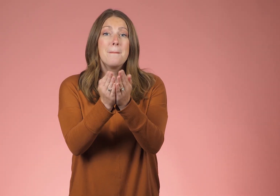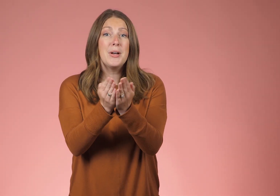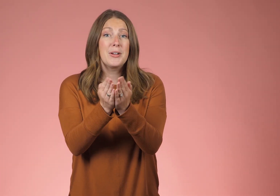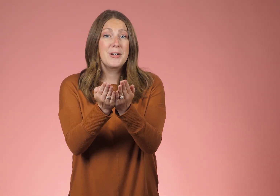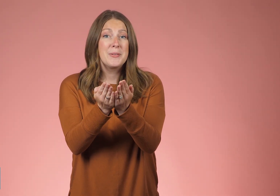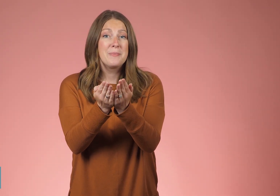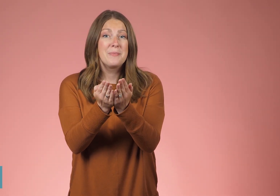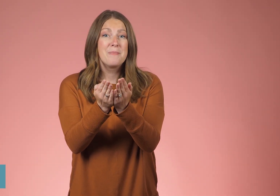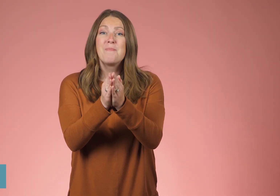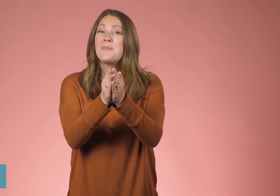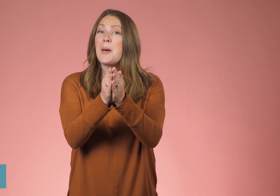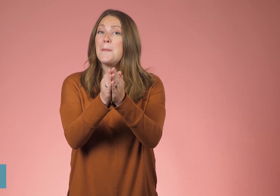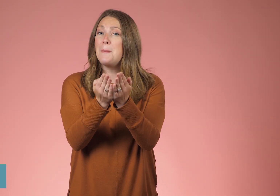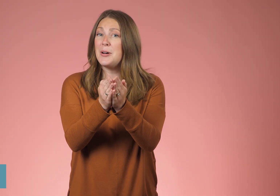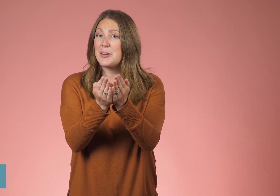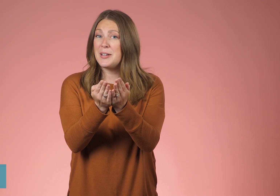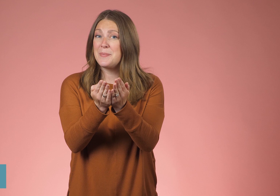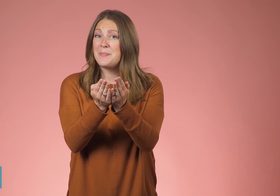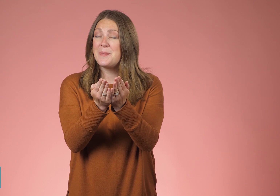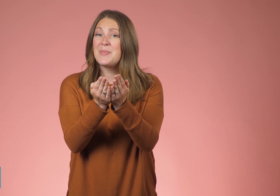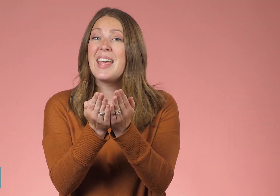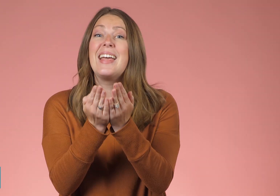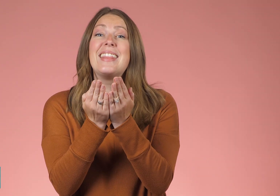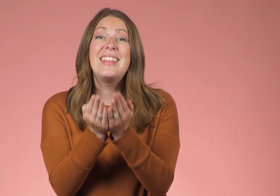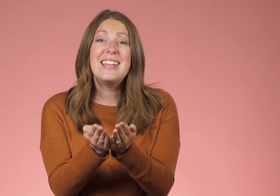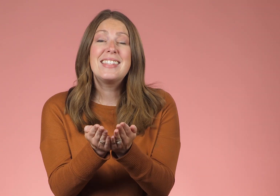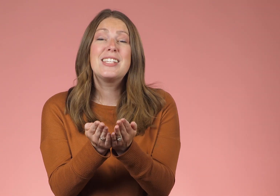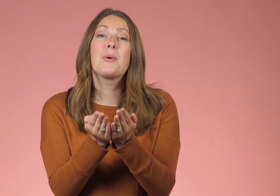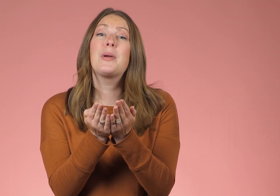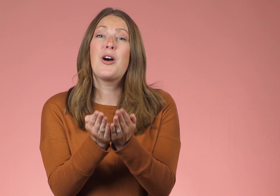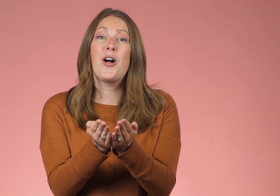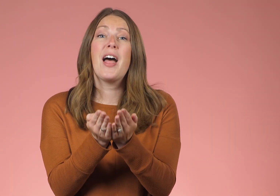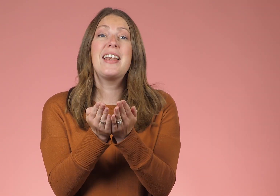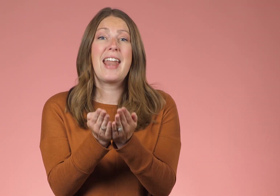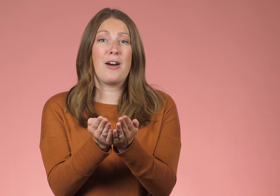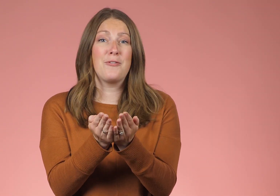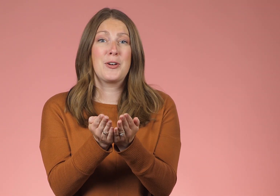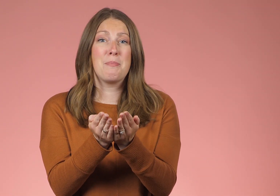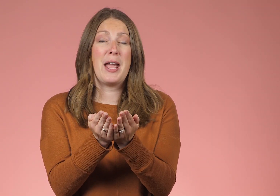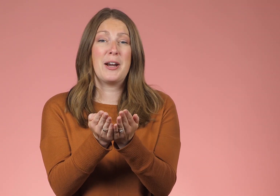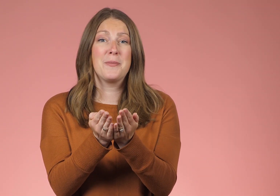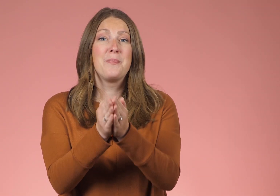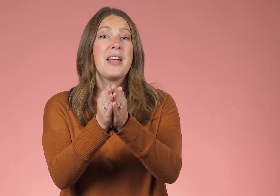Book. This is what we call a noun verb pair.